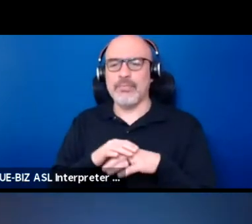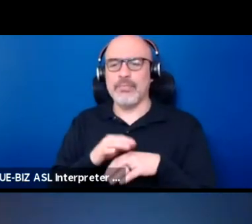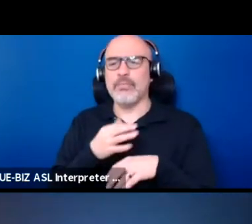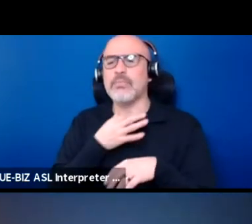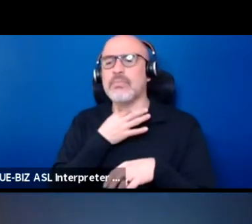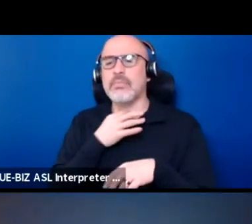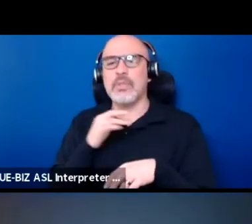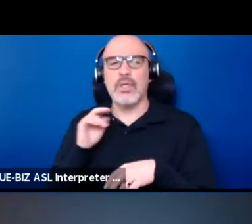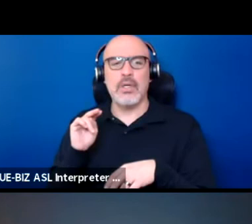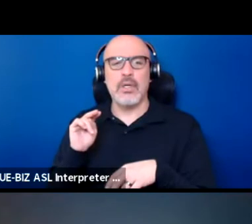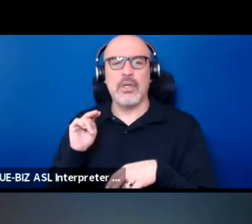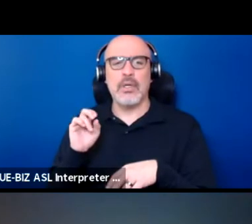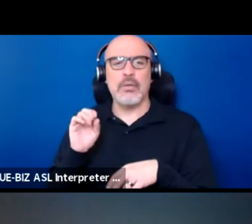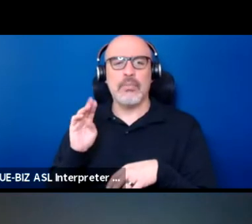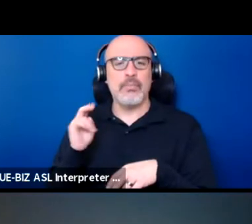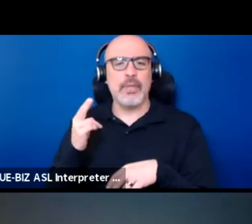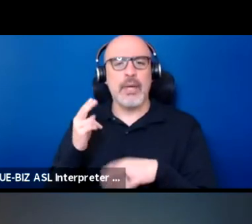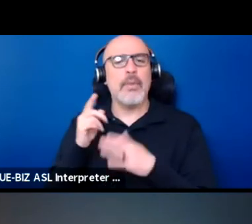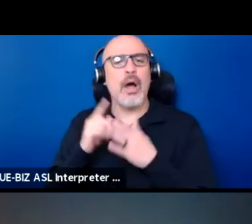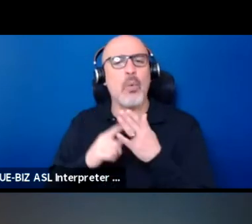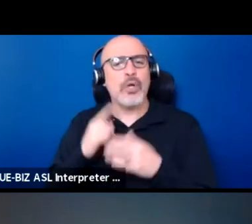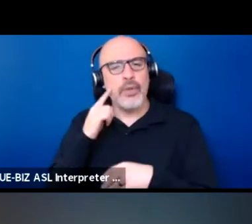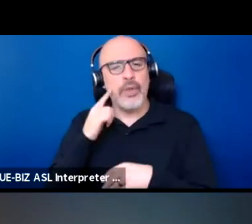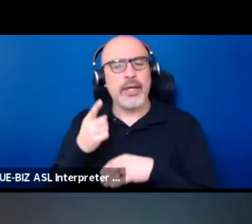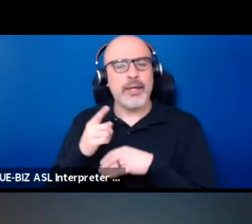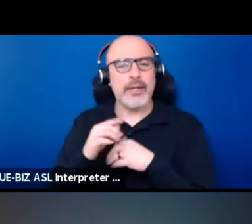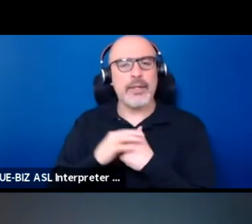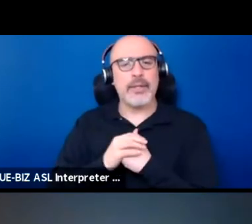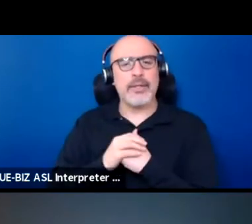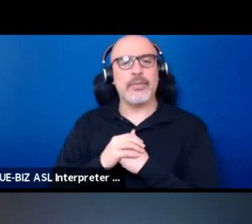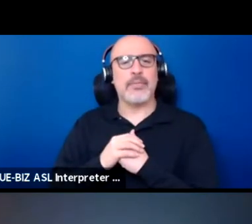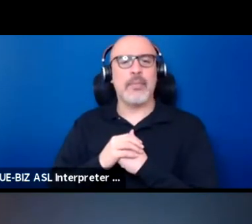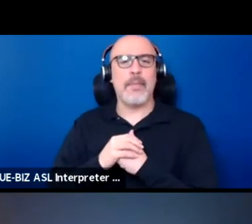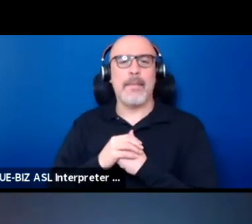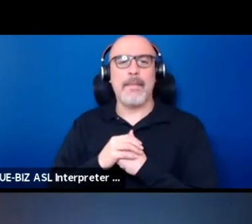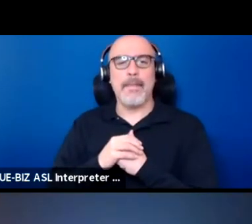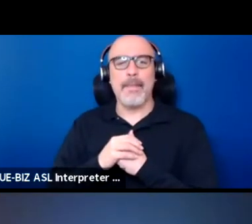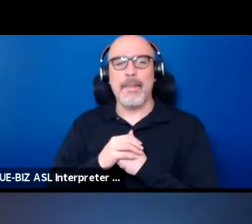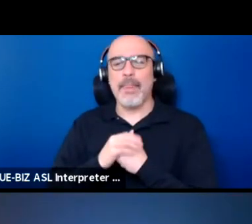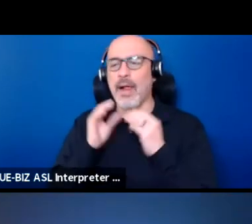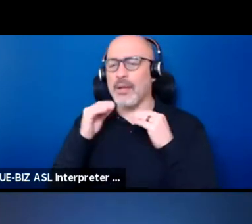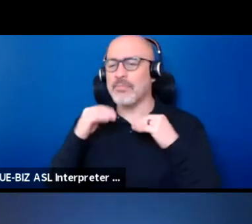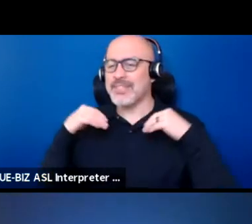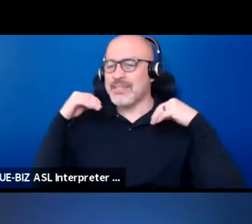I like this face you're making, what are you thinking? Well, I was just smiling and nodding along with you,